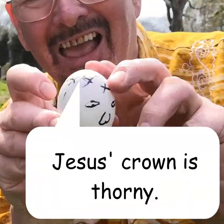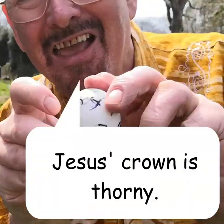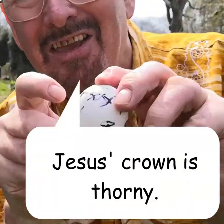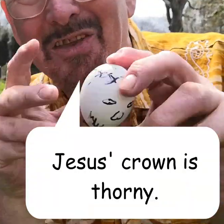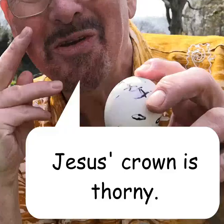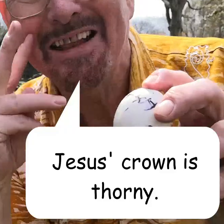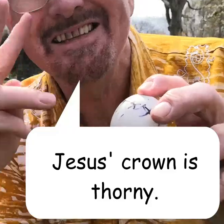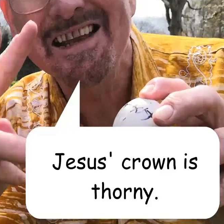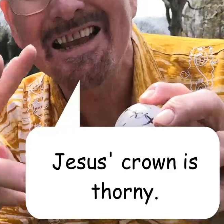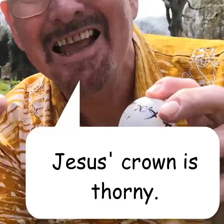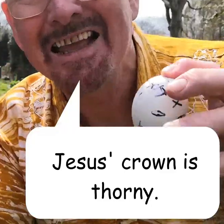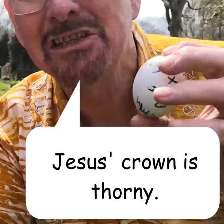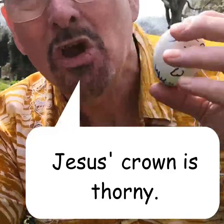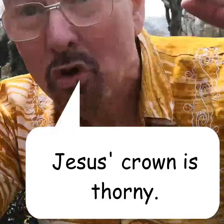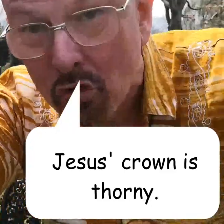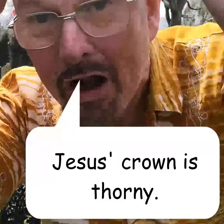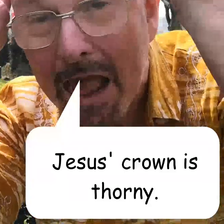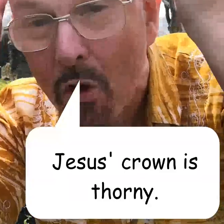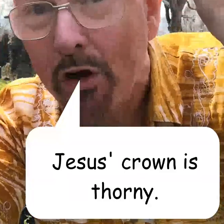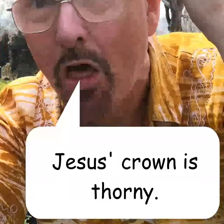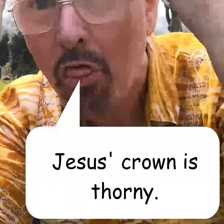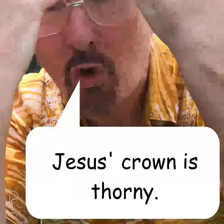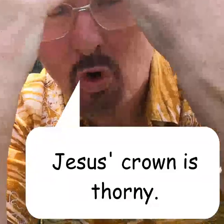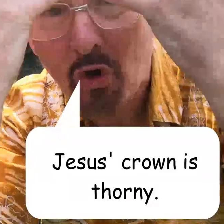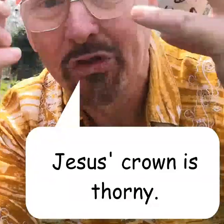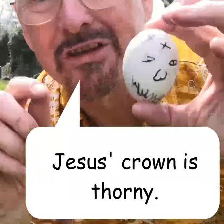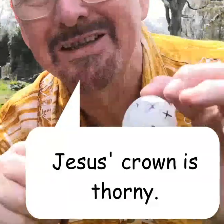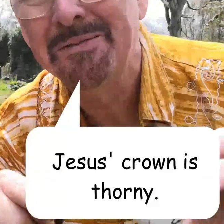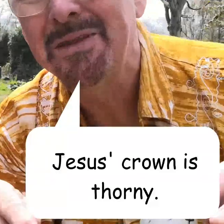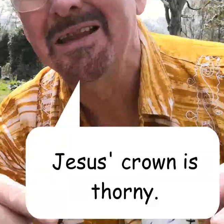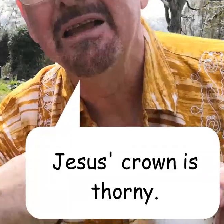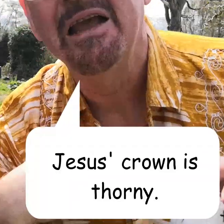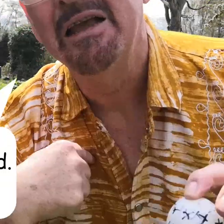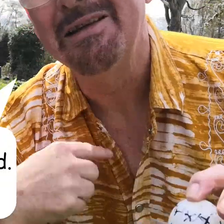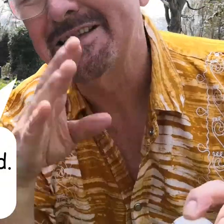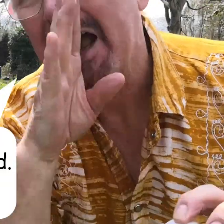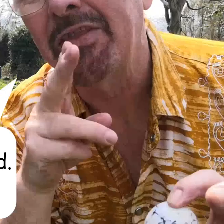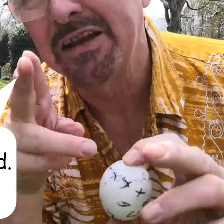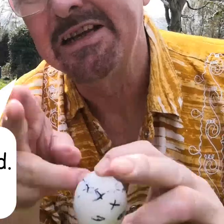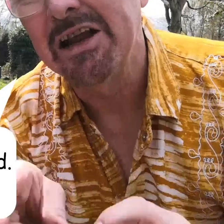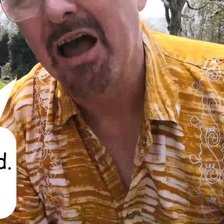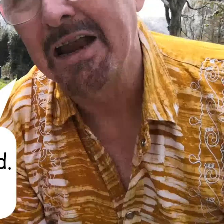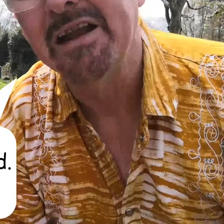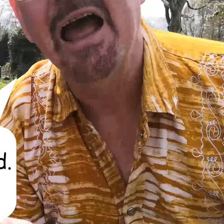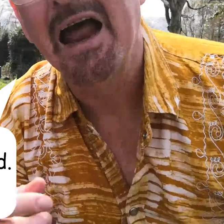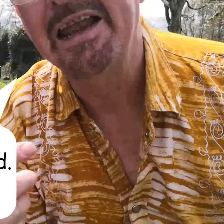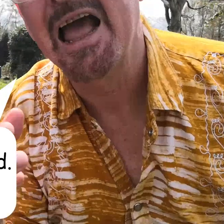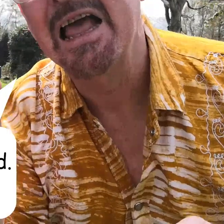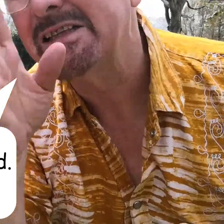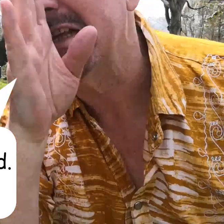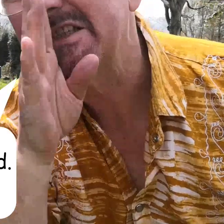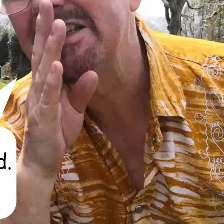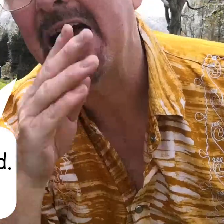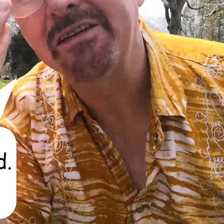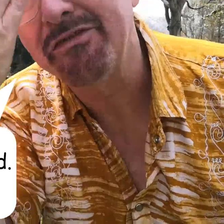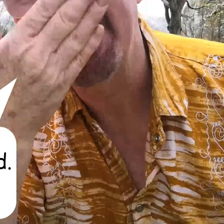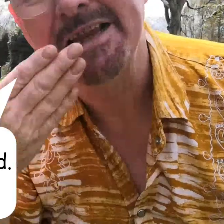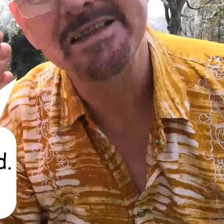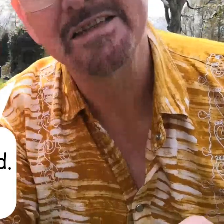you can see his crown of forms recite that he died and he has a sad face and